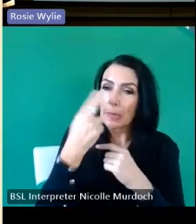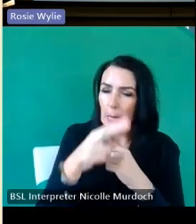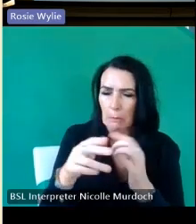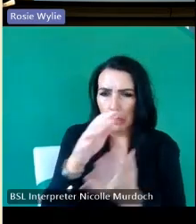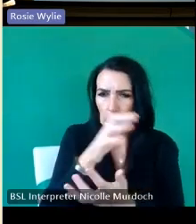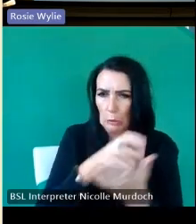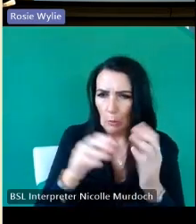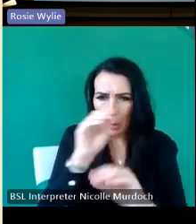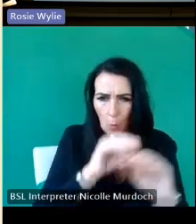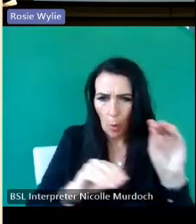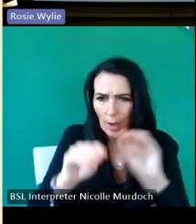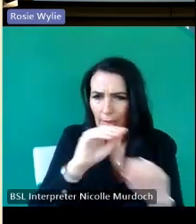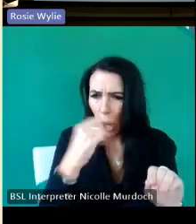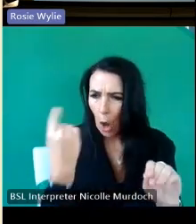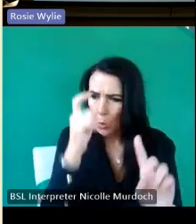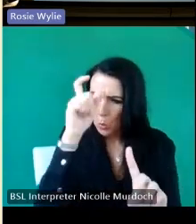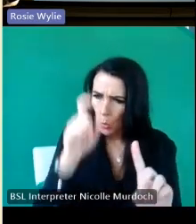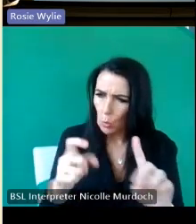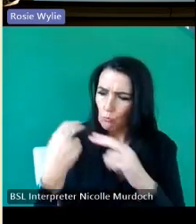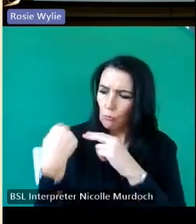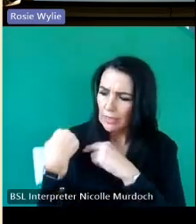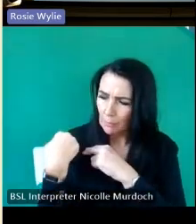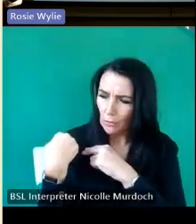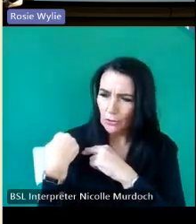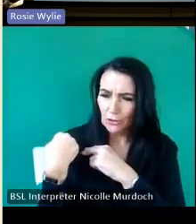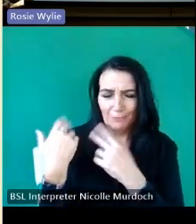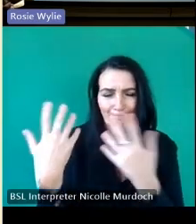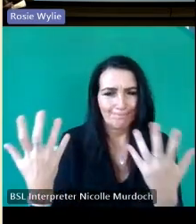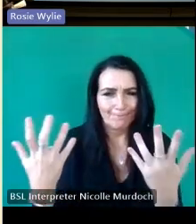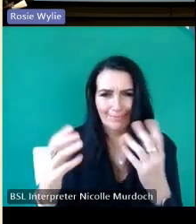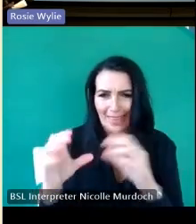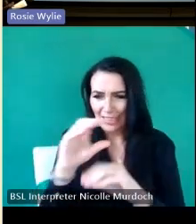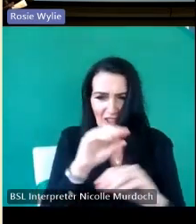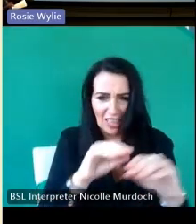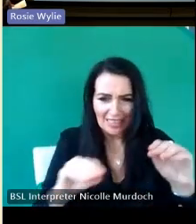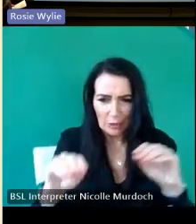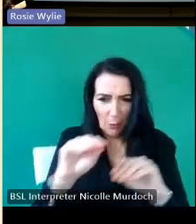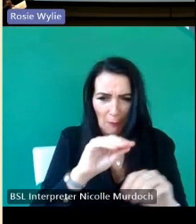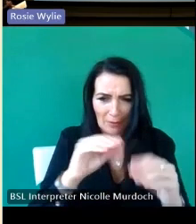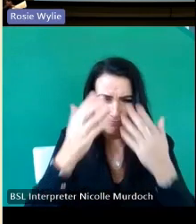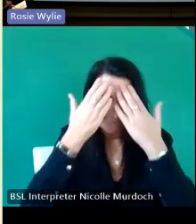identify it's a bit like doing a jigsa puzzle where there isn't a picture on on the pieces I